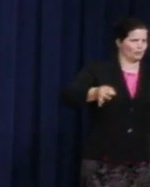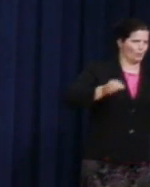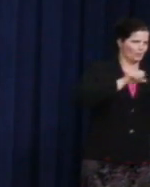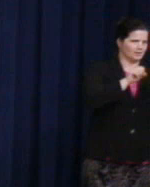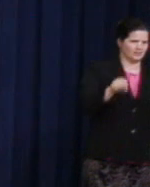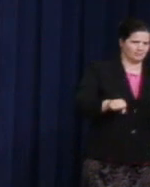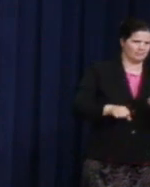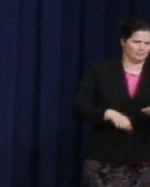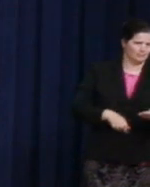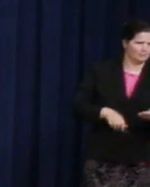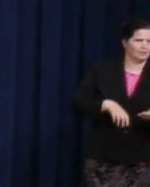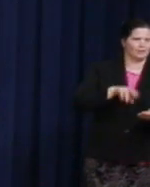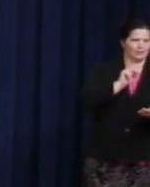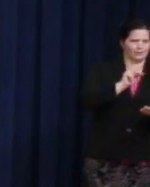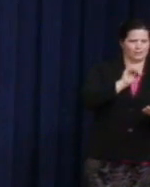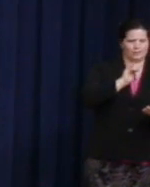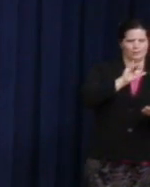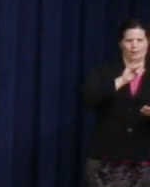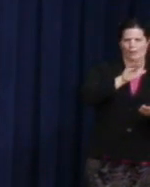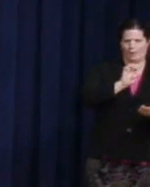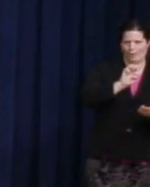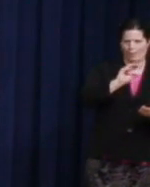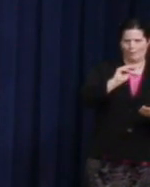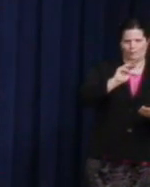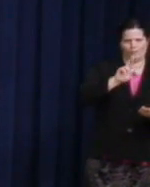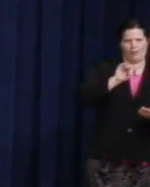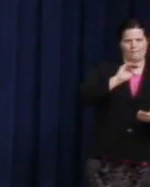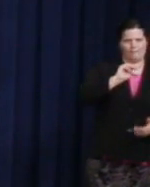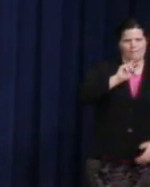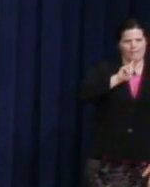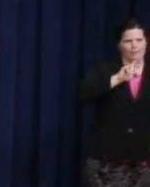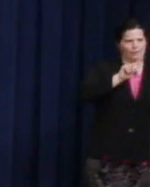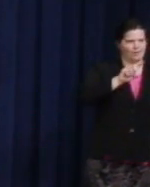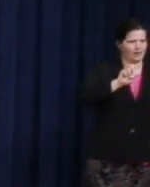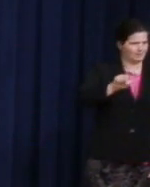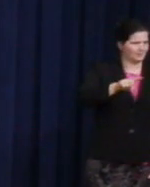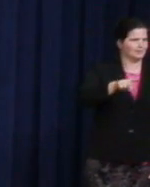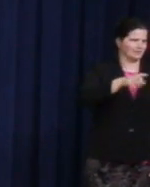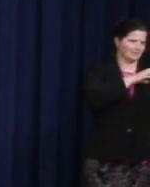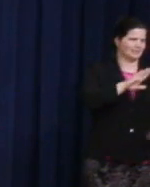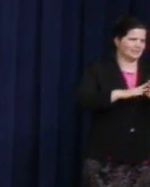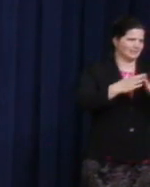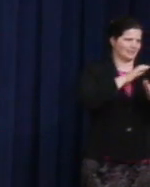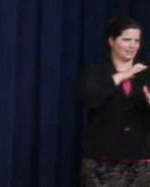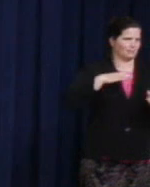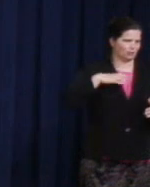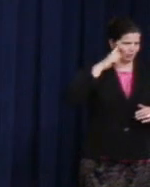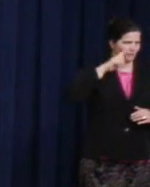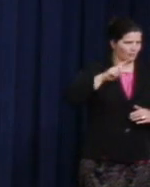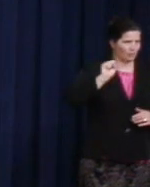a city commissioner in San Diego, but he's really the vision behind what the International Court system has done.